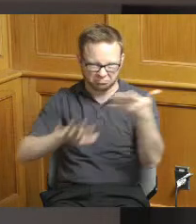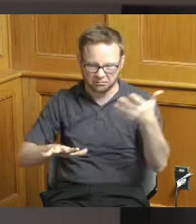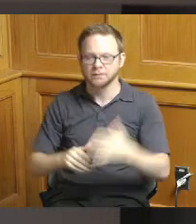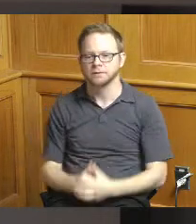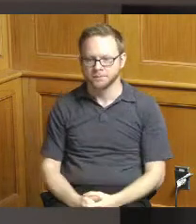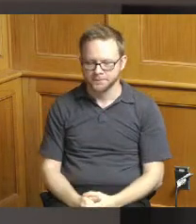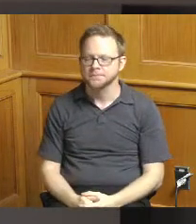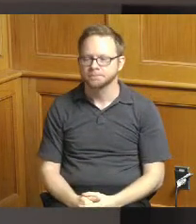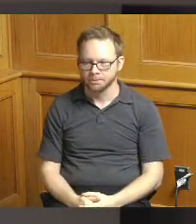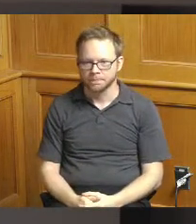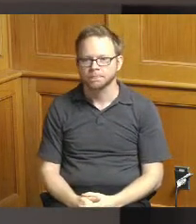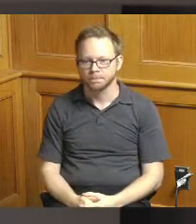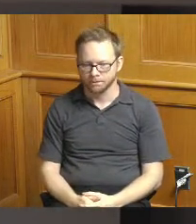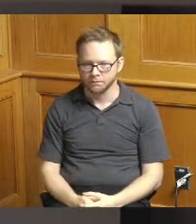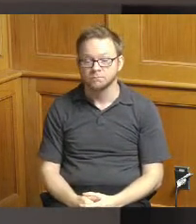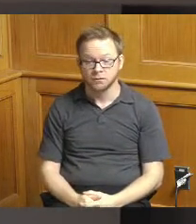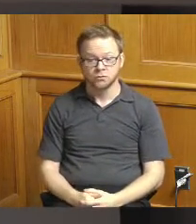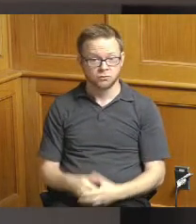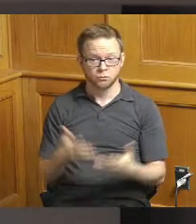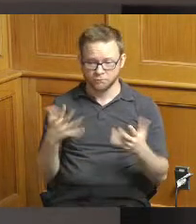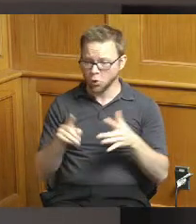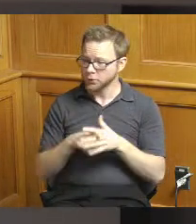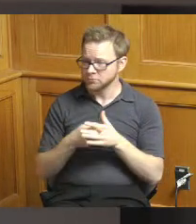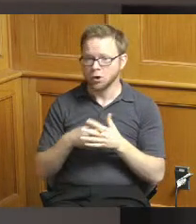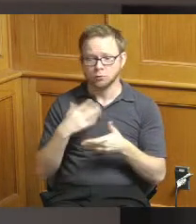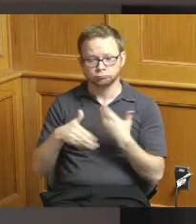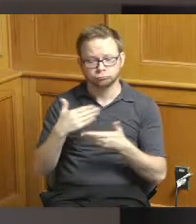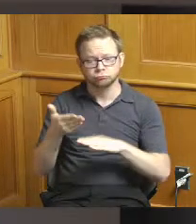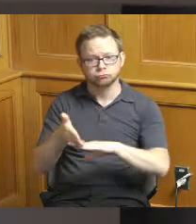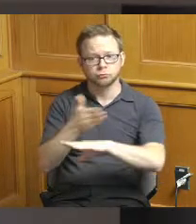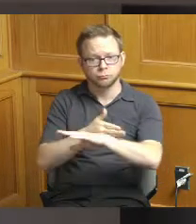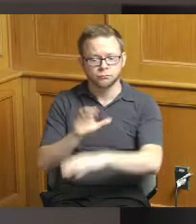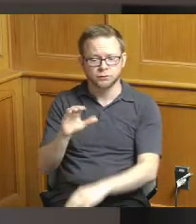some momentum that we have going in Cheviot they have the Harrison Avenue reconstruction